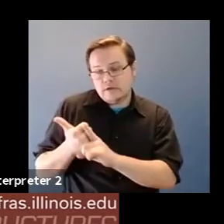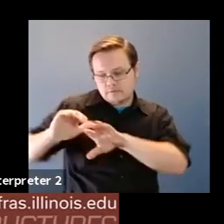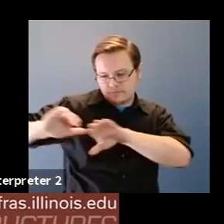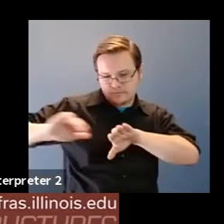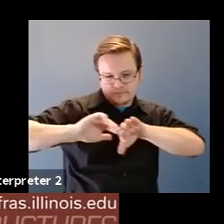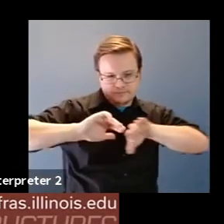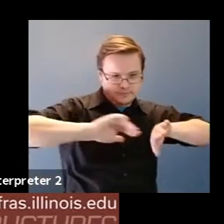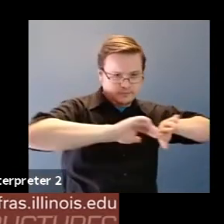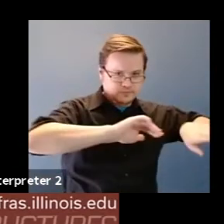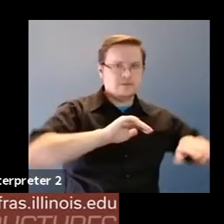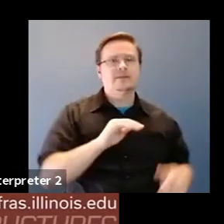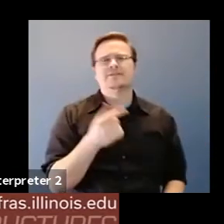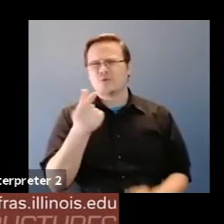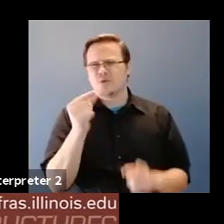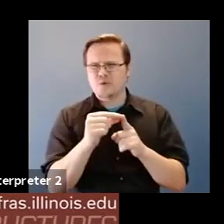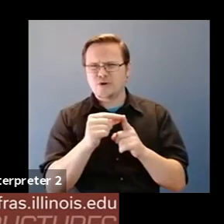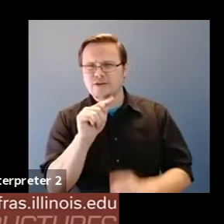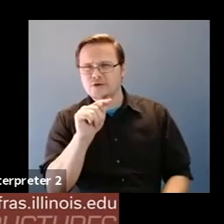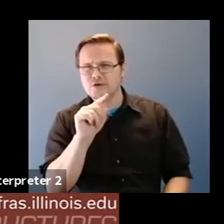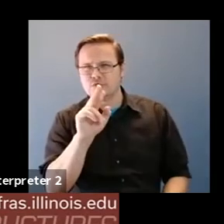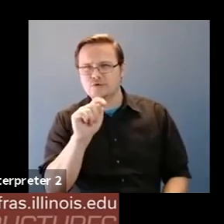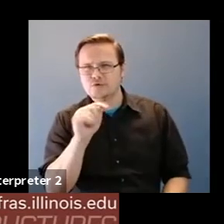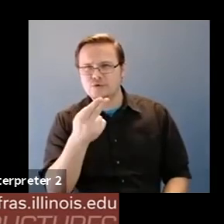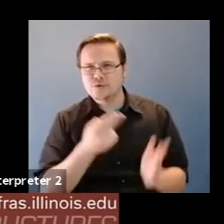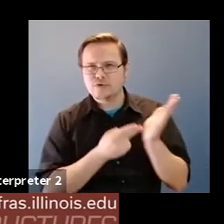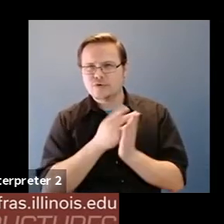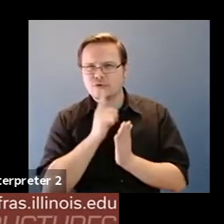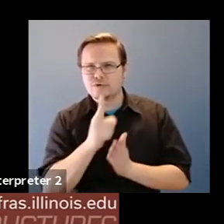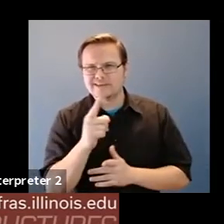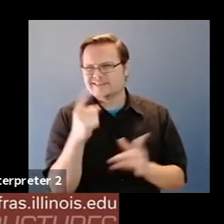Martin Wattenberg: You know the word truth is a complicated one, it means different things, and all four contexts and.